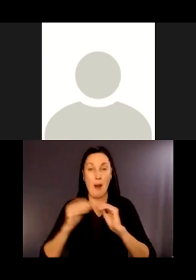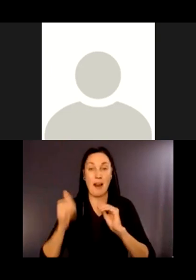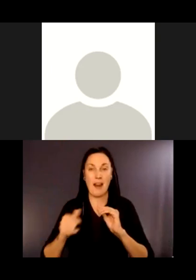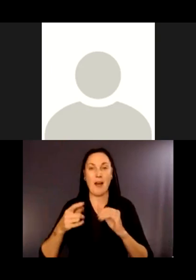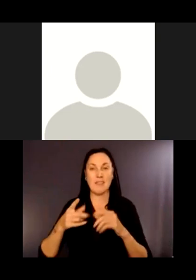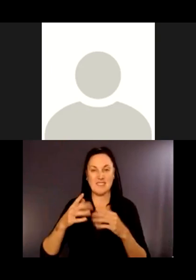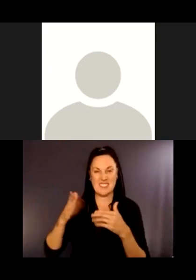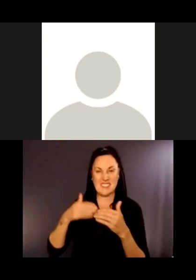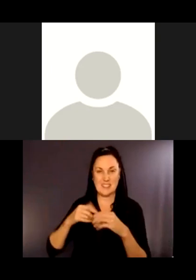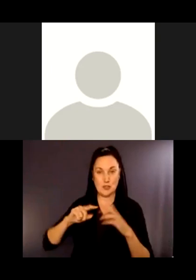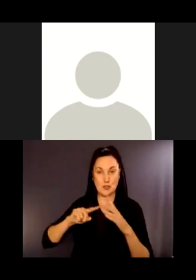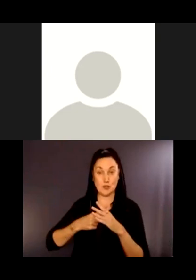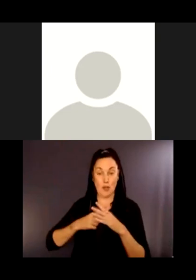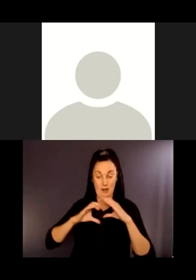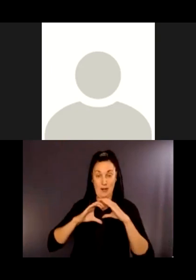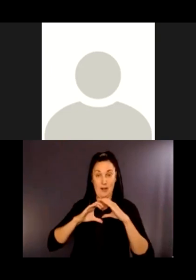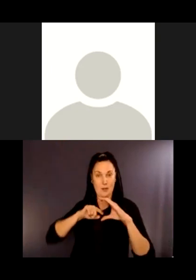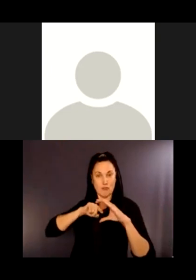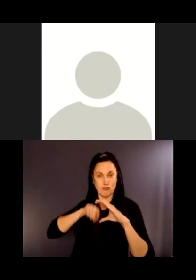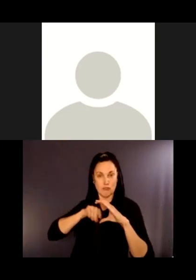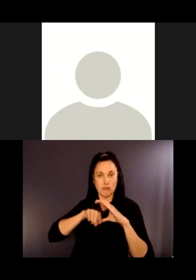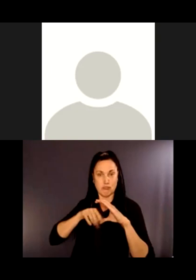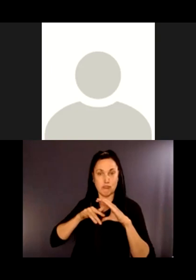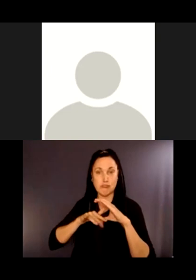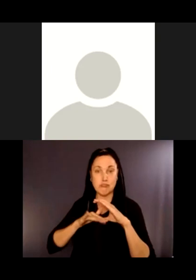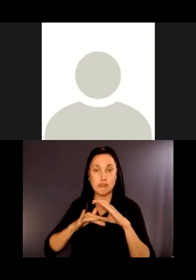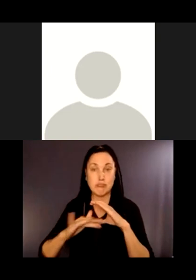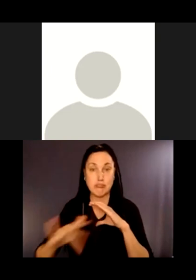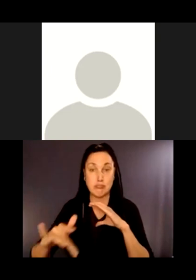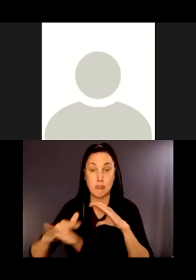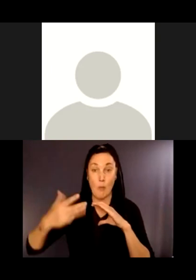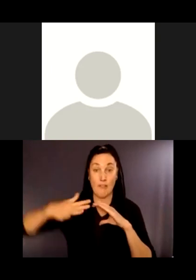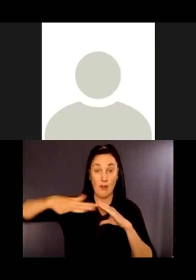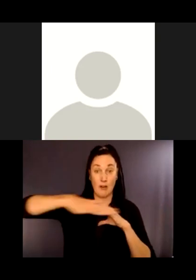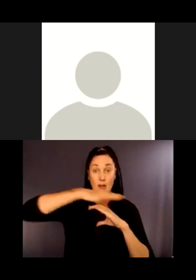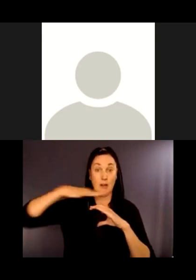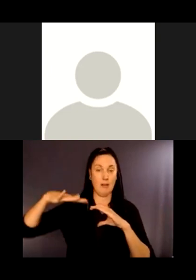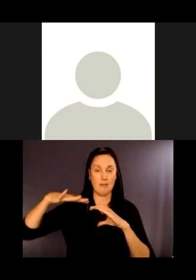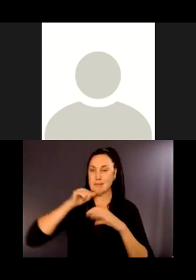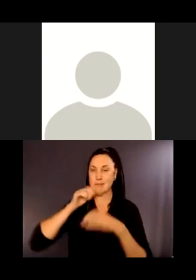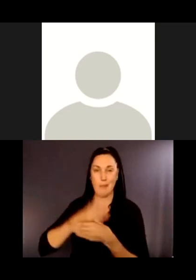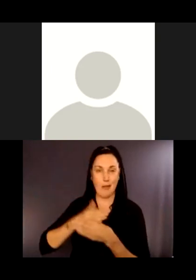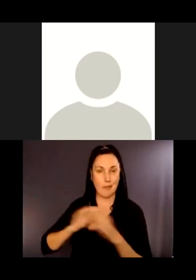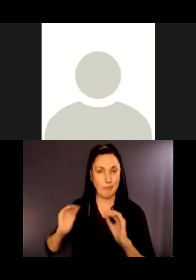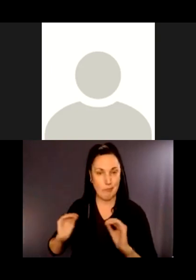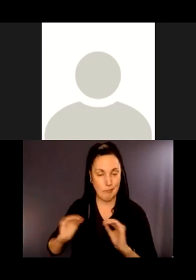Parkway. So if you were standing on Coal Creek Parkway, this would be an image of the hillside.